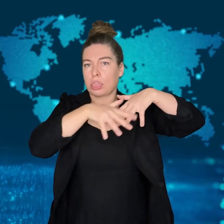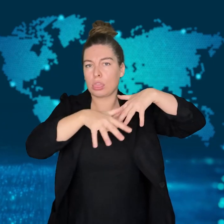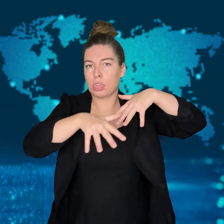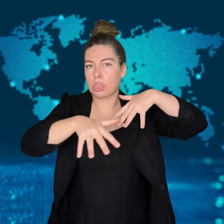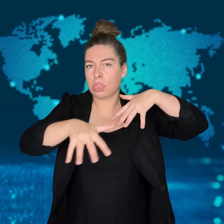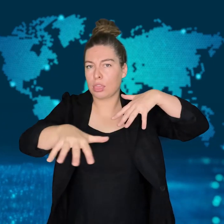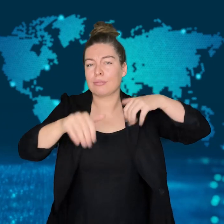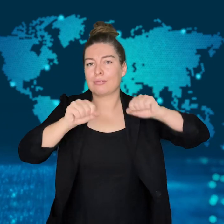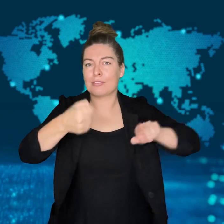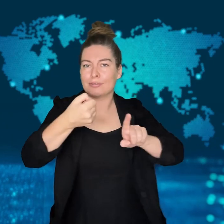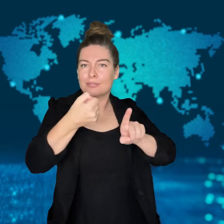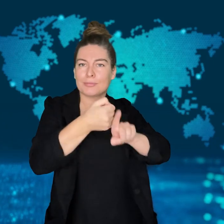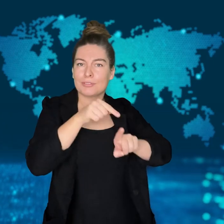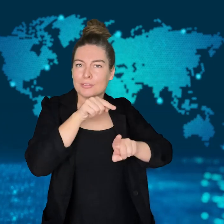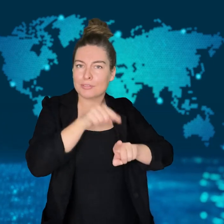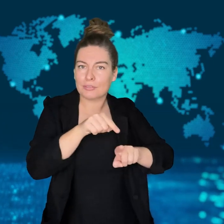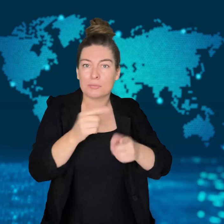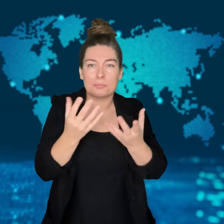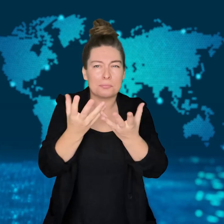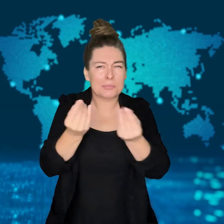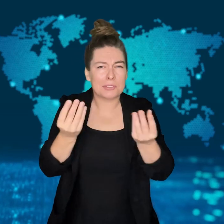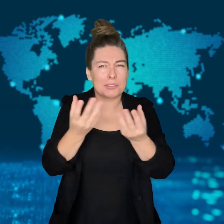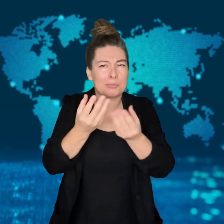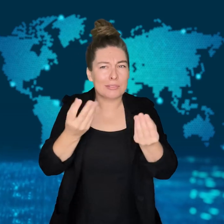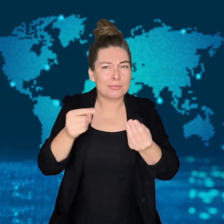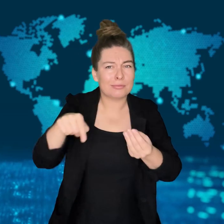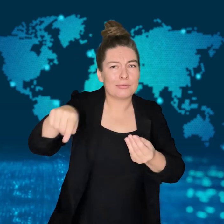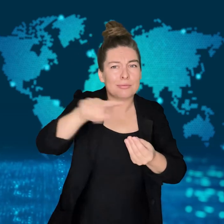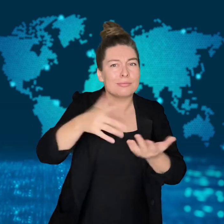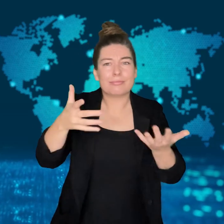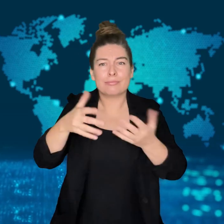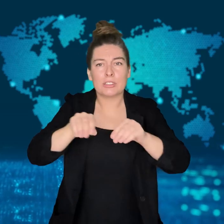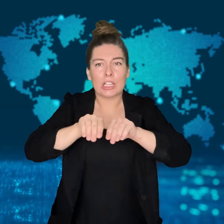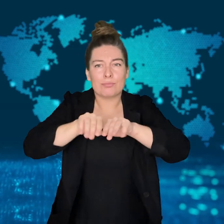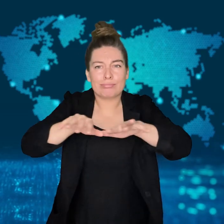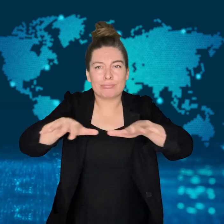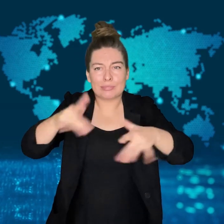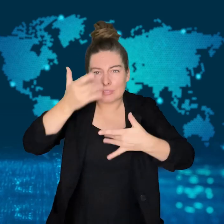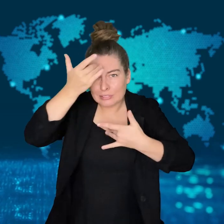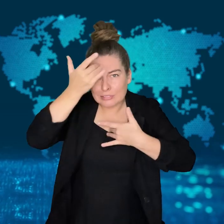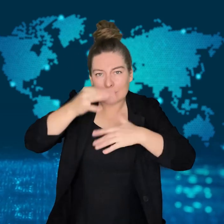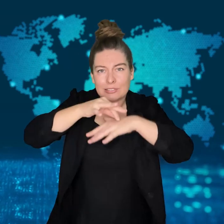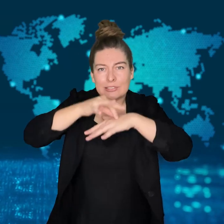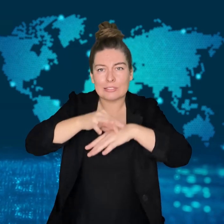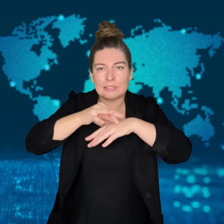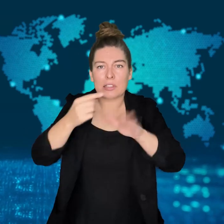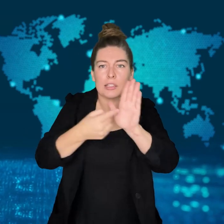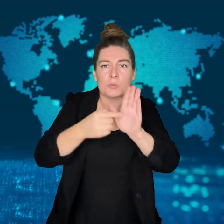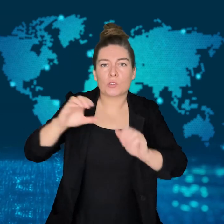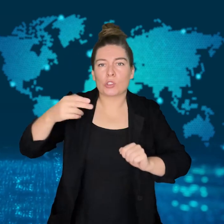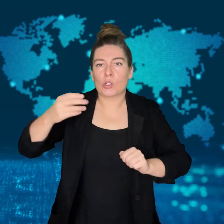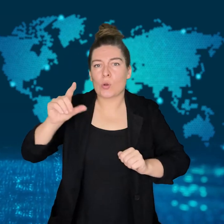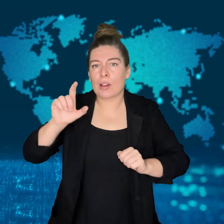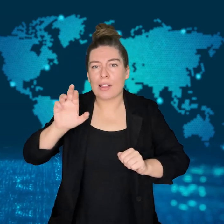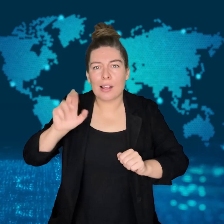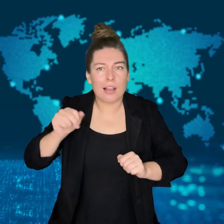and the frequency and intensity of rain are greater.